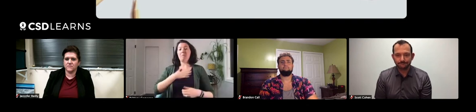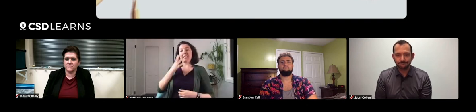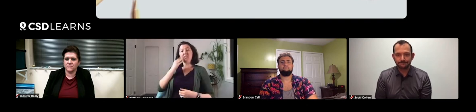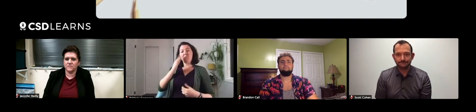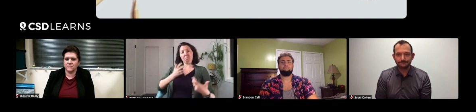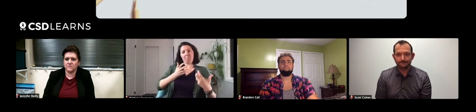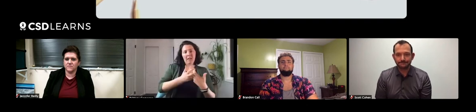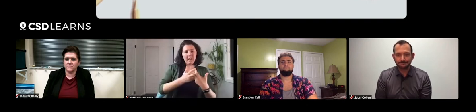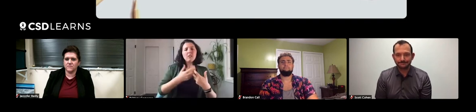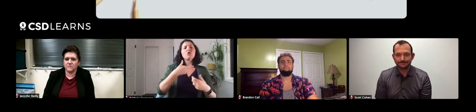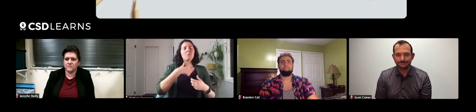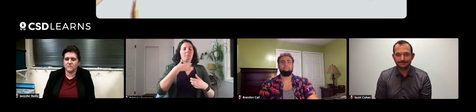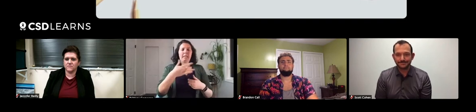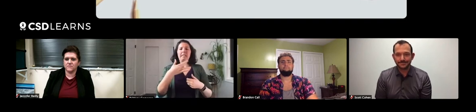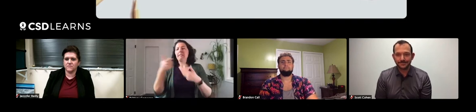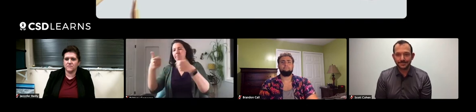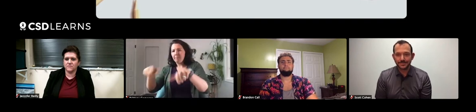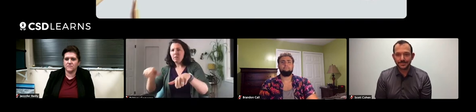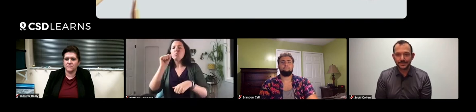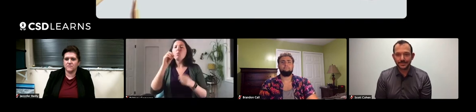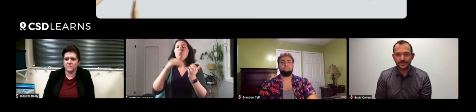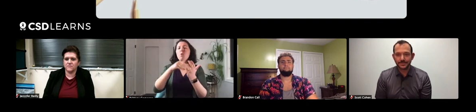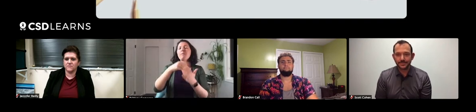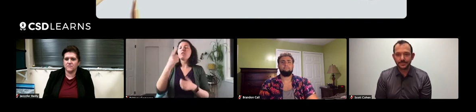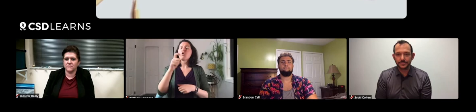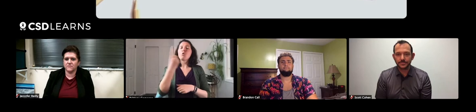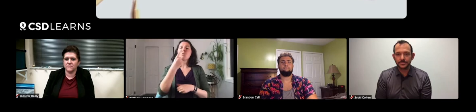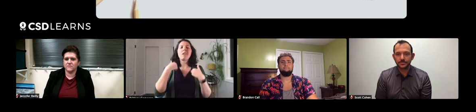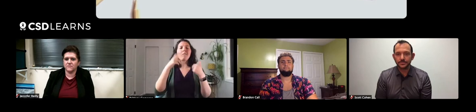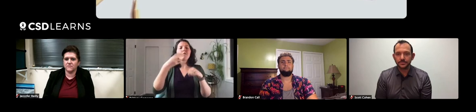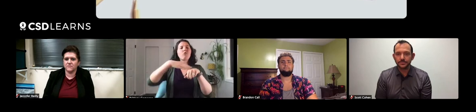and where my experience matches with what I've read, that's when I'll post.